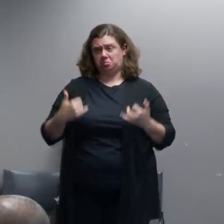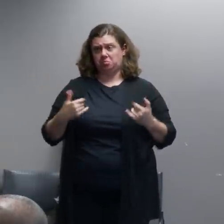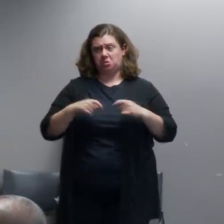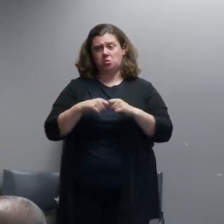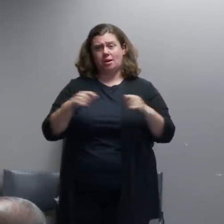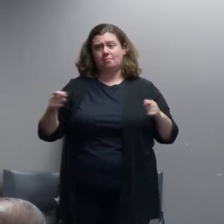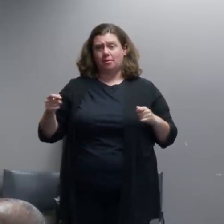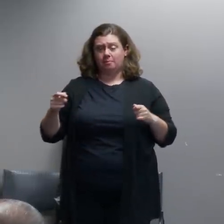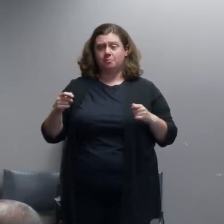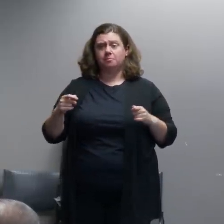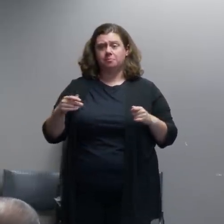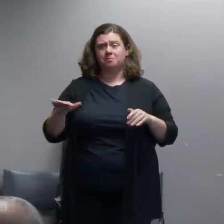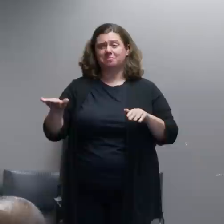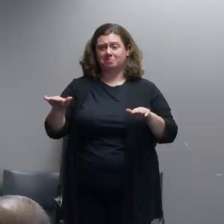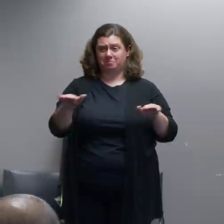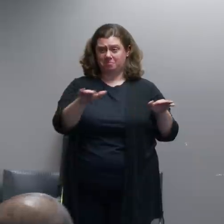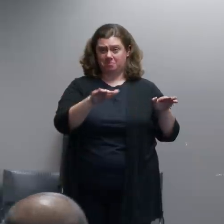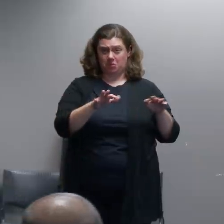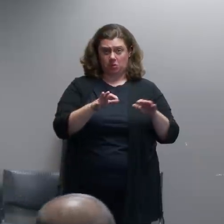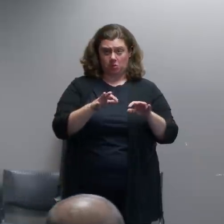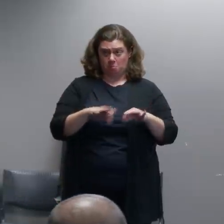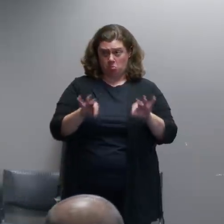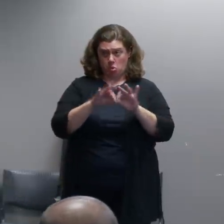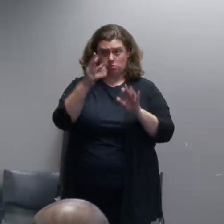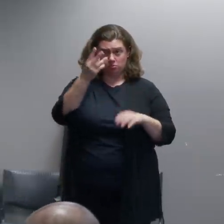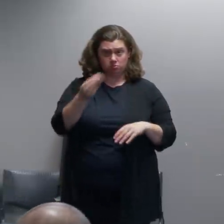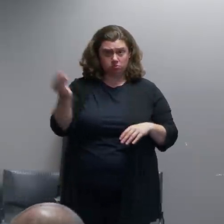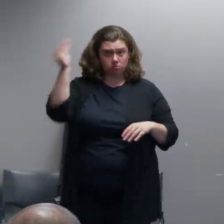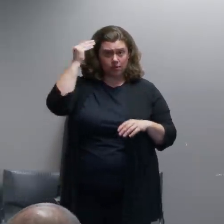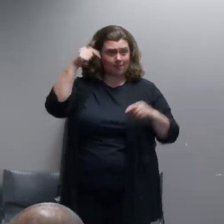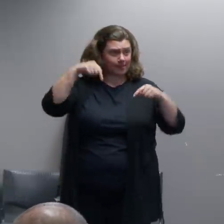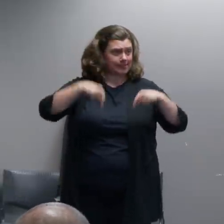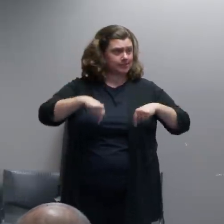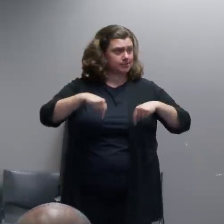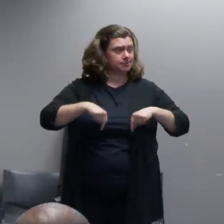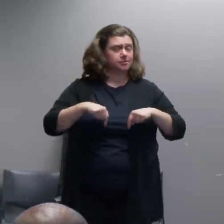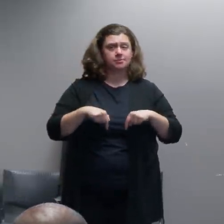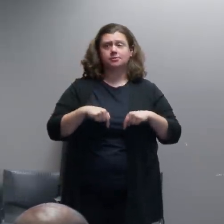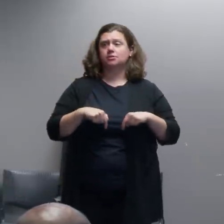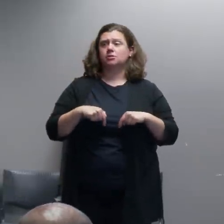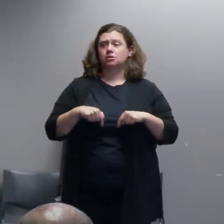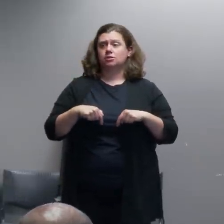for us to remember... just because it's chaotic out there night after night